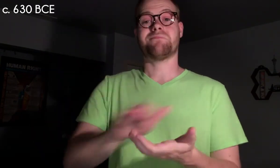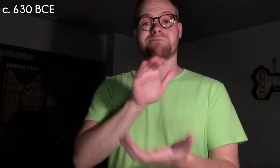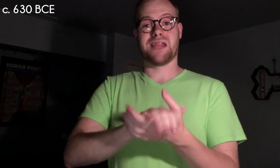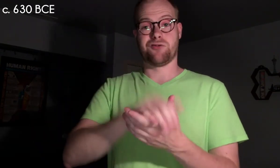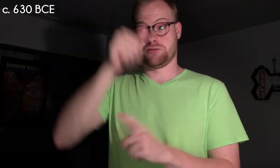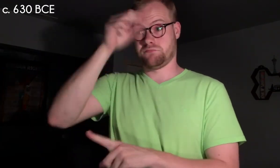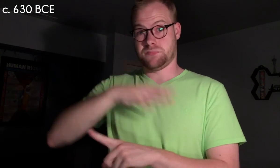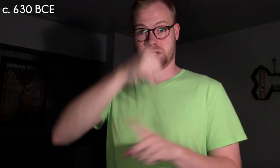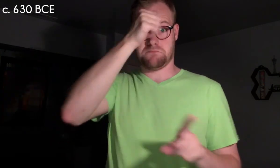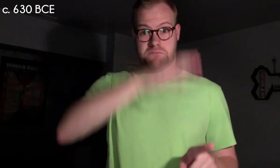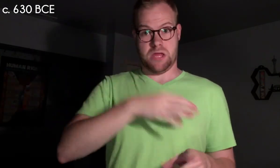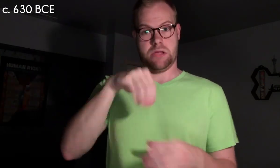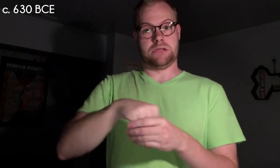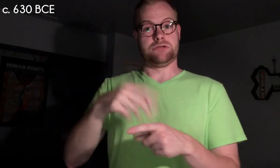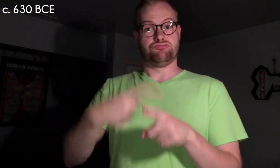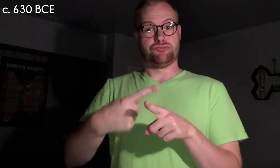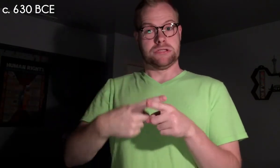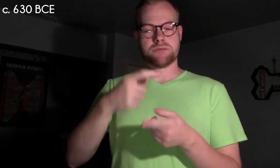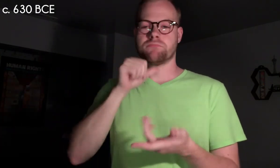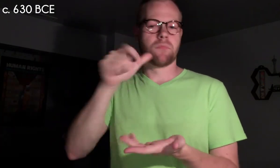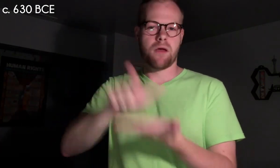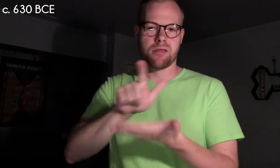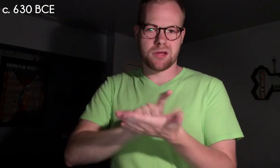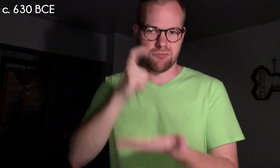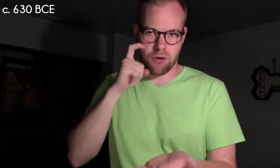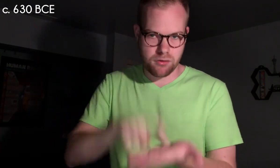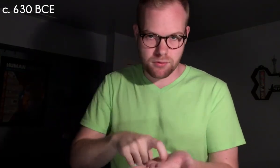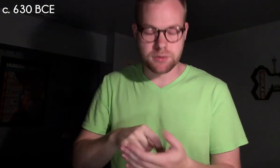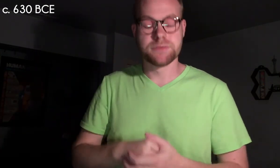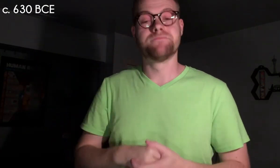Marriage between men in Greece was not legally recognized,